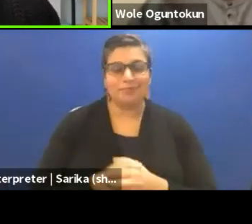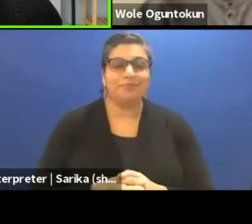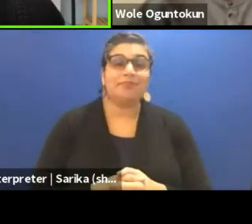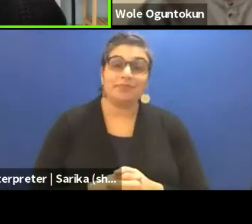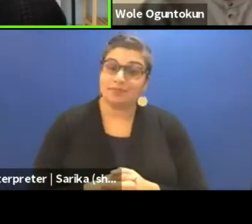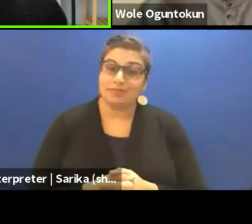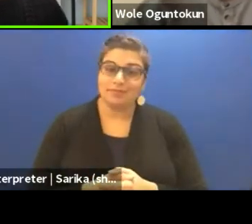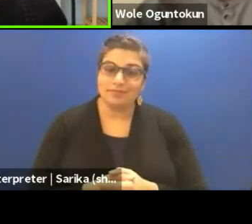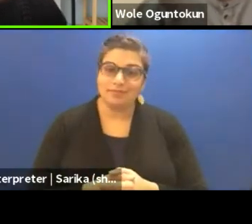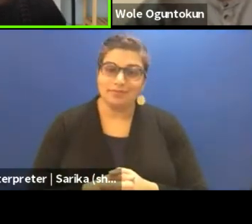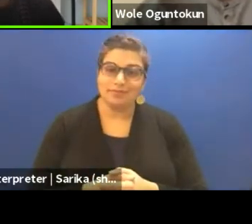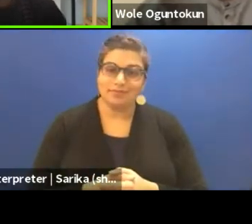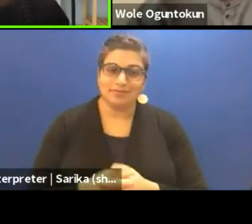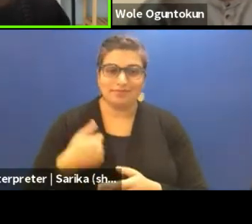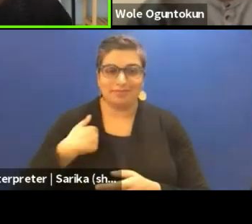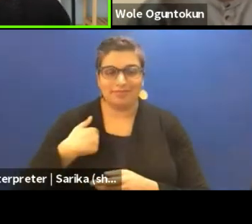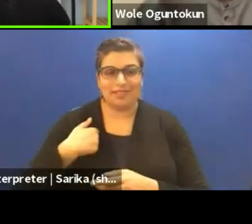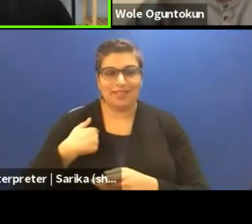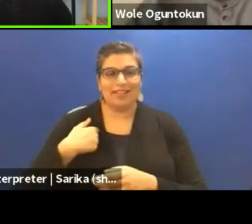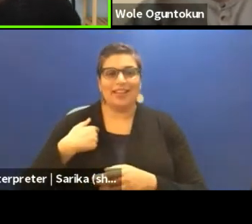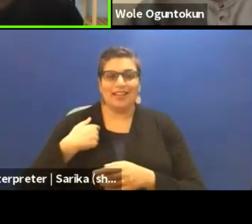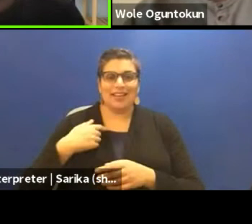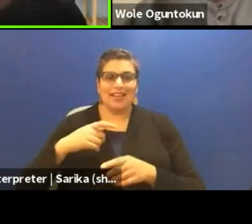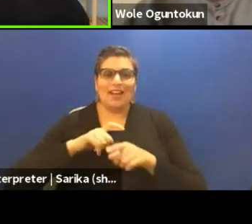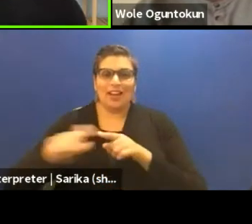I call him Oga Wole, so you permit me to continue calling him that.